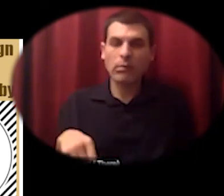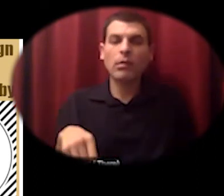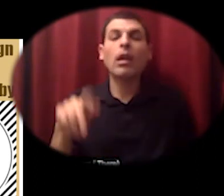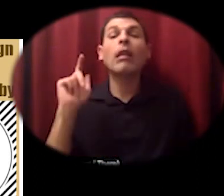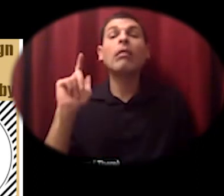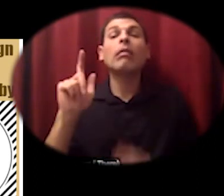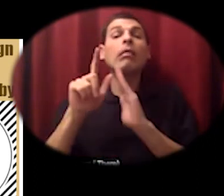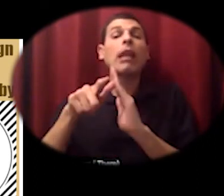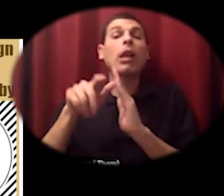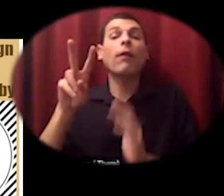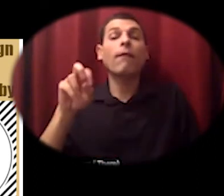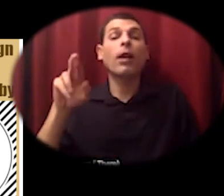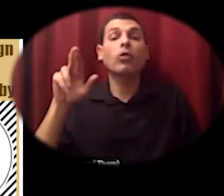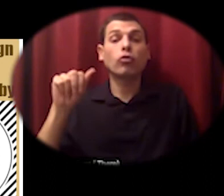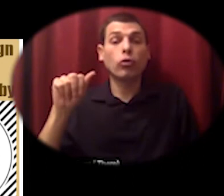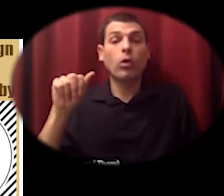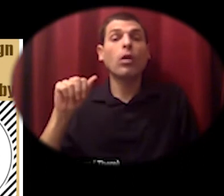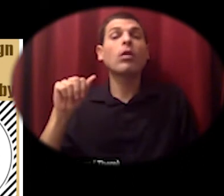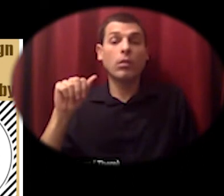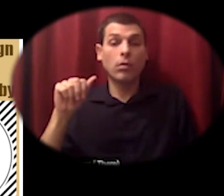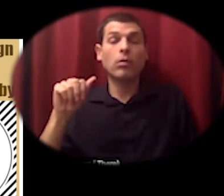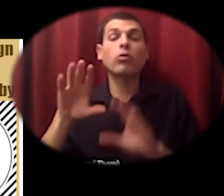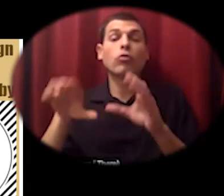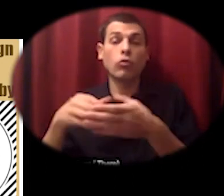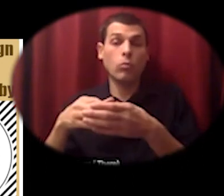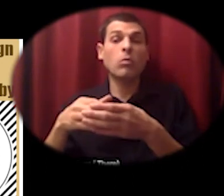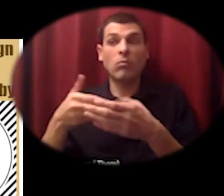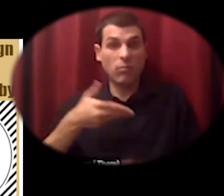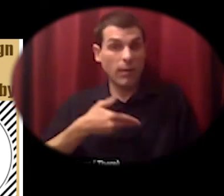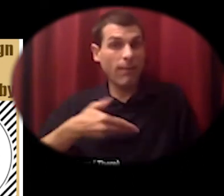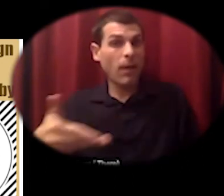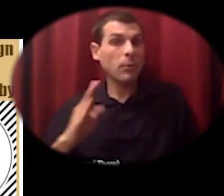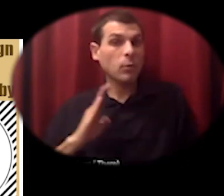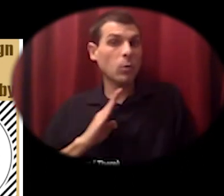climate care options organized locally which today operates the